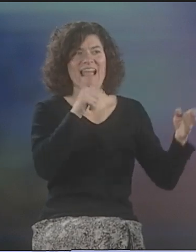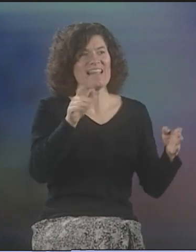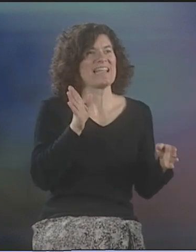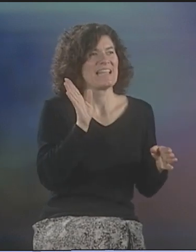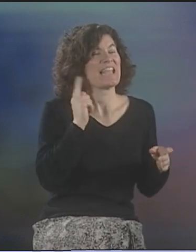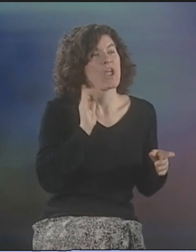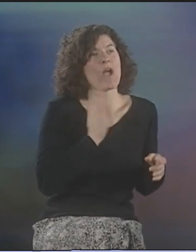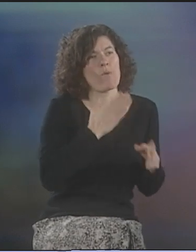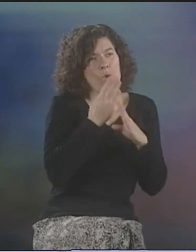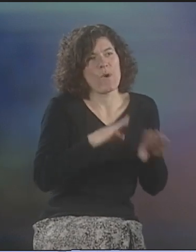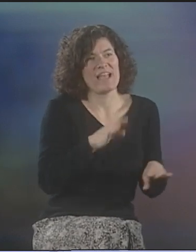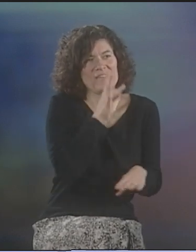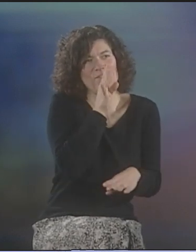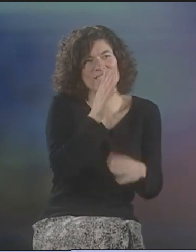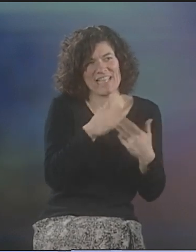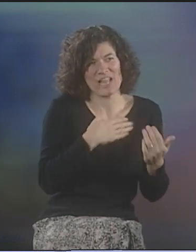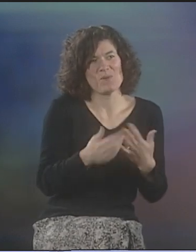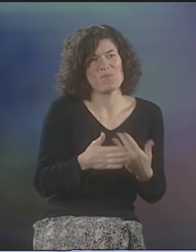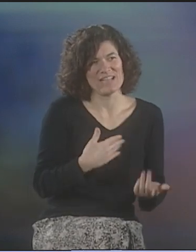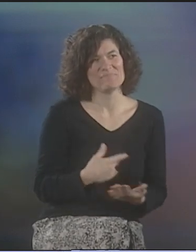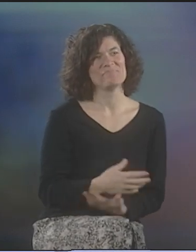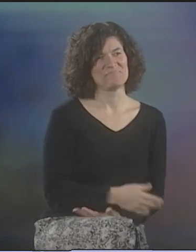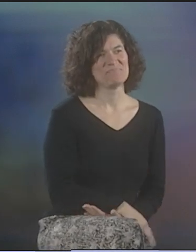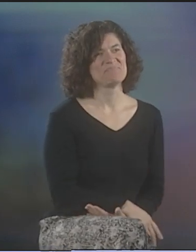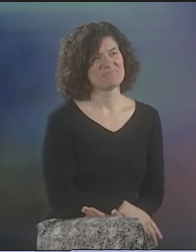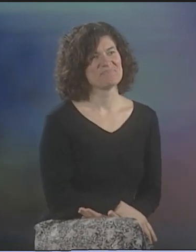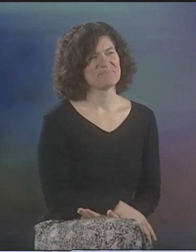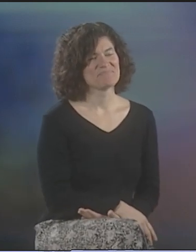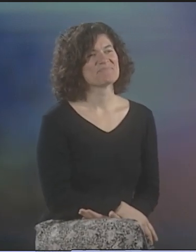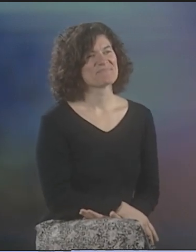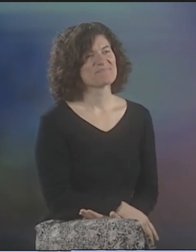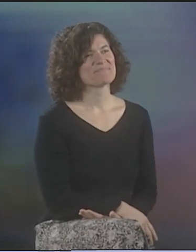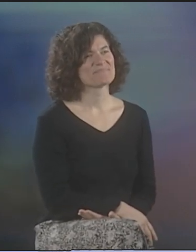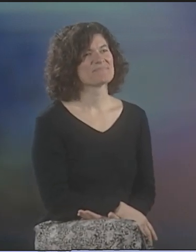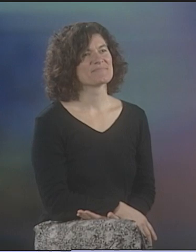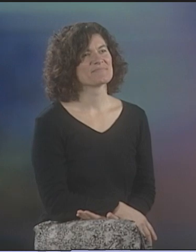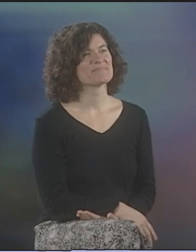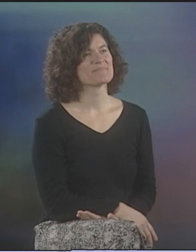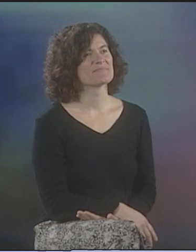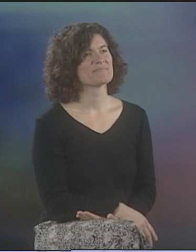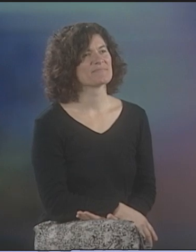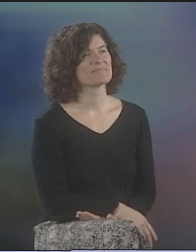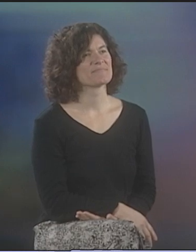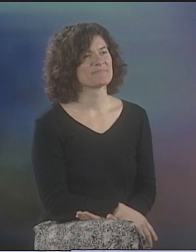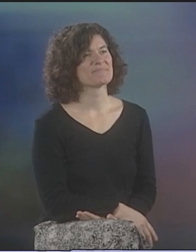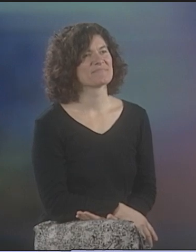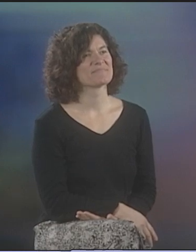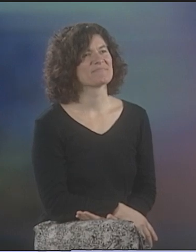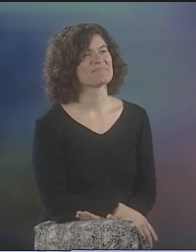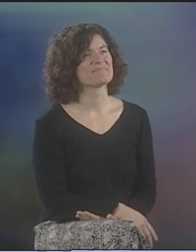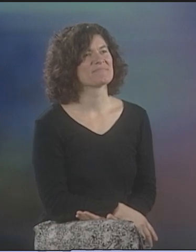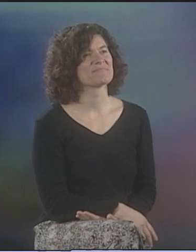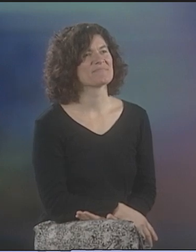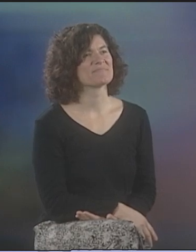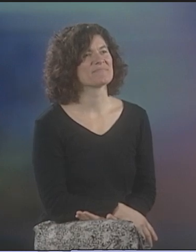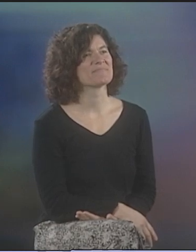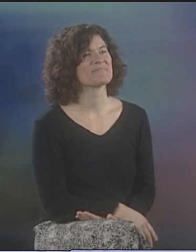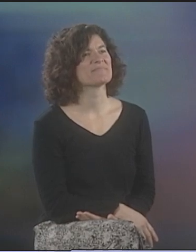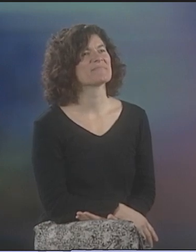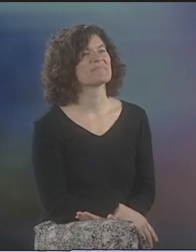ESCAPING FROM THAT COCOON. WE WOULD SPEAK VERY QUIETLY ANYWAY, BUT WE JUST WANTED TO MAKE SURE THEY DIDN'T HEAR IT IF THEY DIDN'T WANT TO.